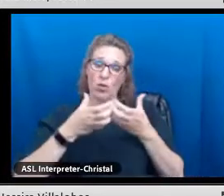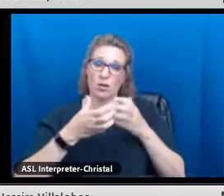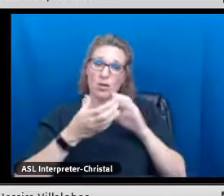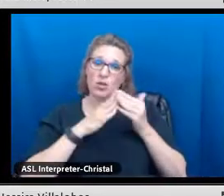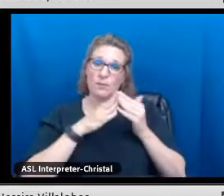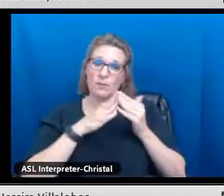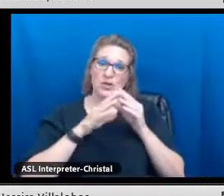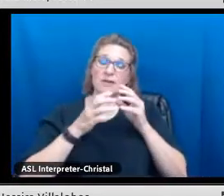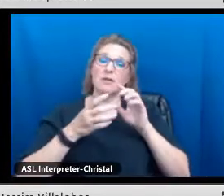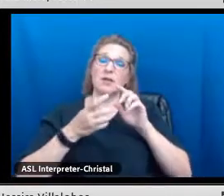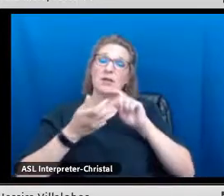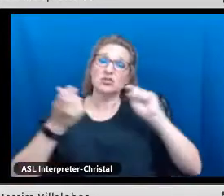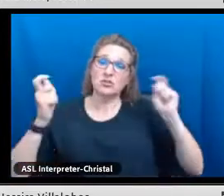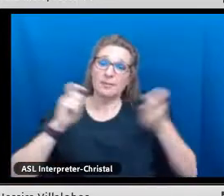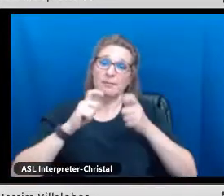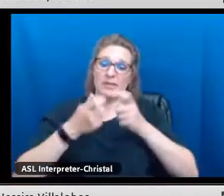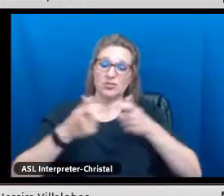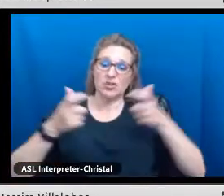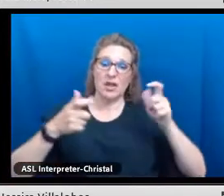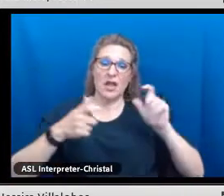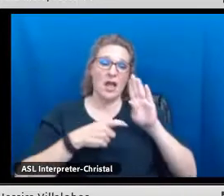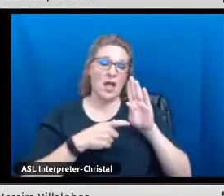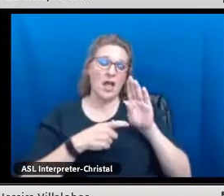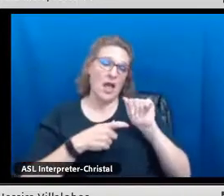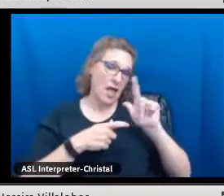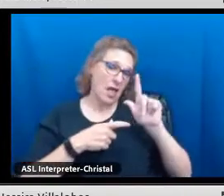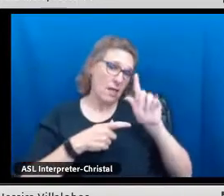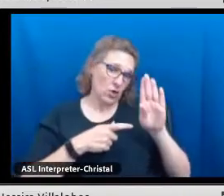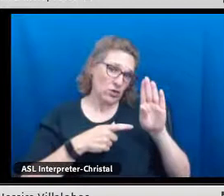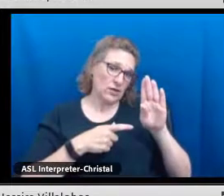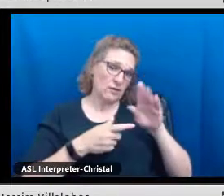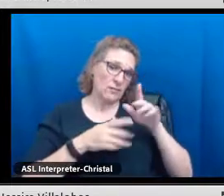In a world in which boundaries of our global community are ever expanding, Albuquerque